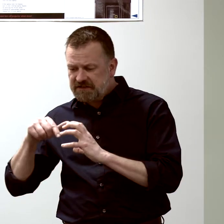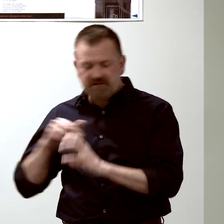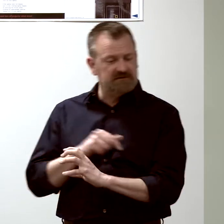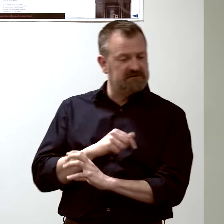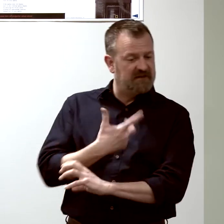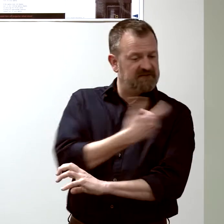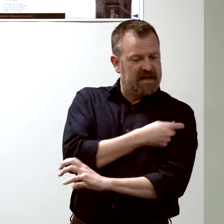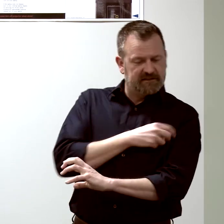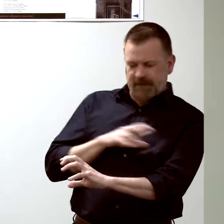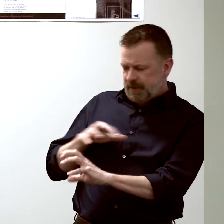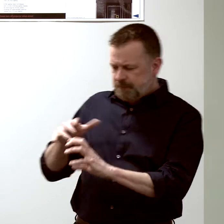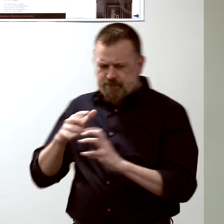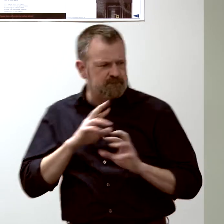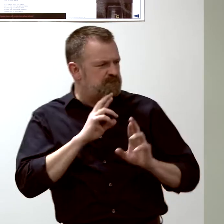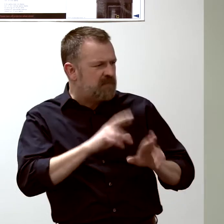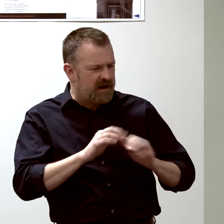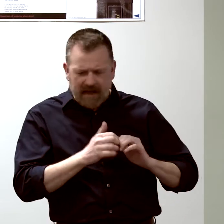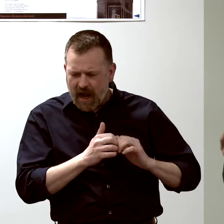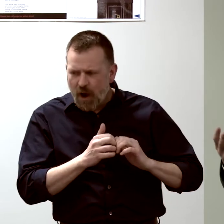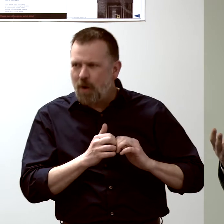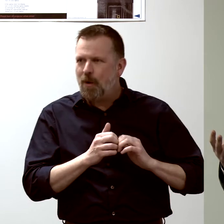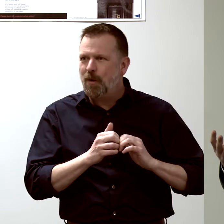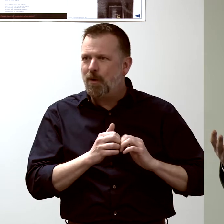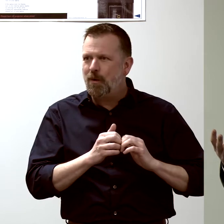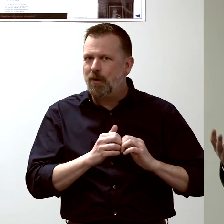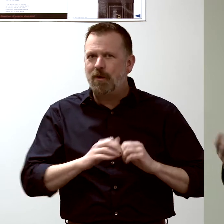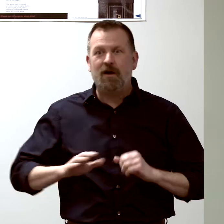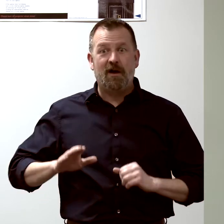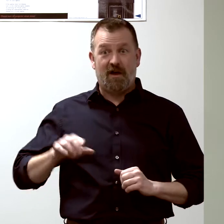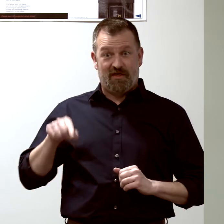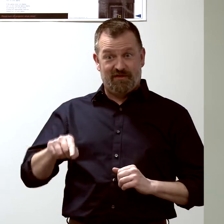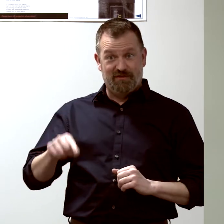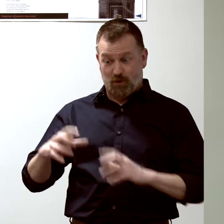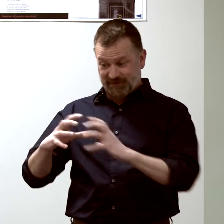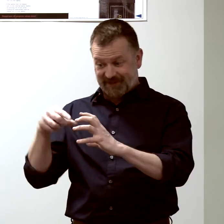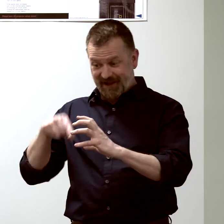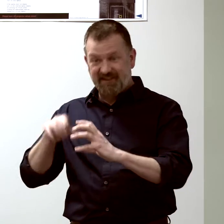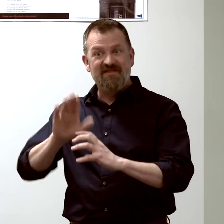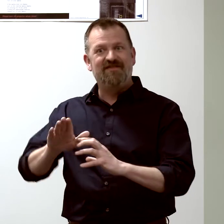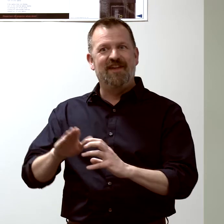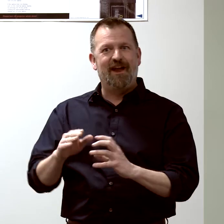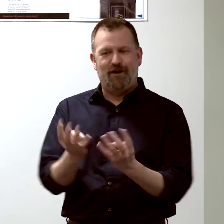We study the gene expression in those immune cells...